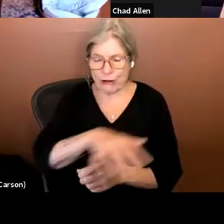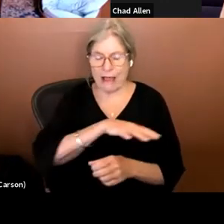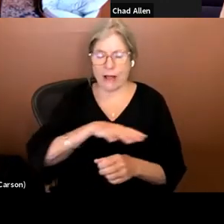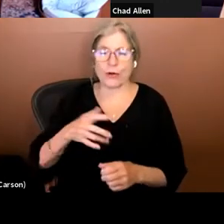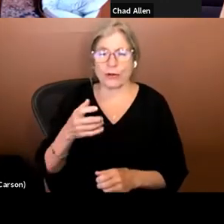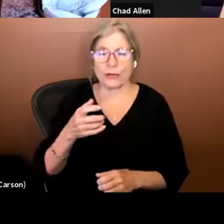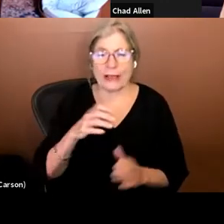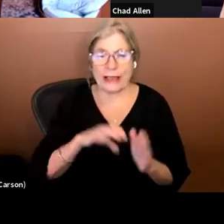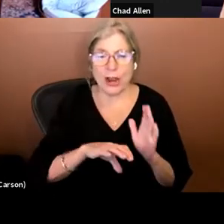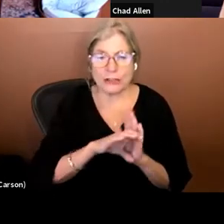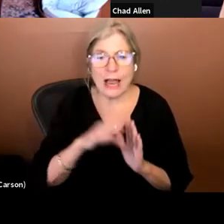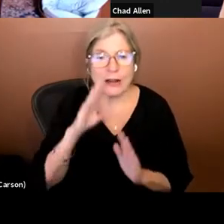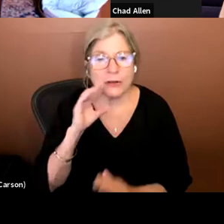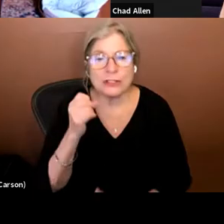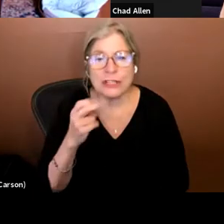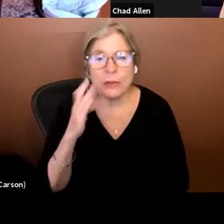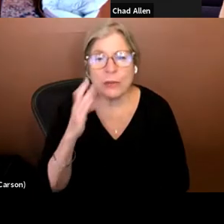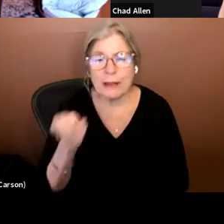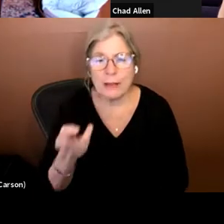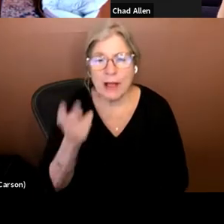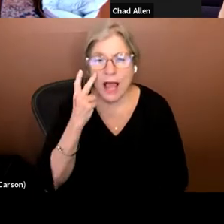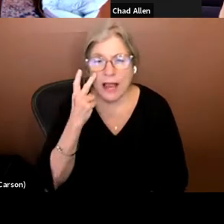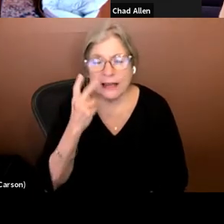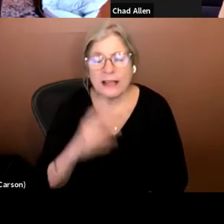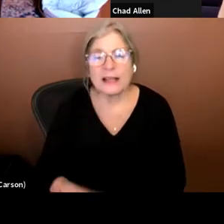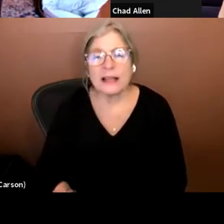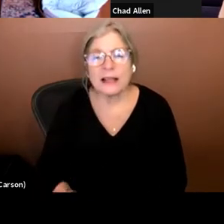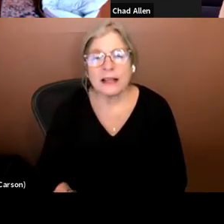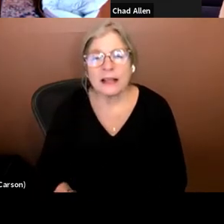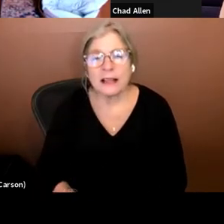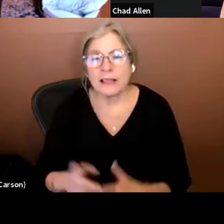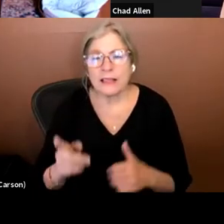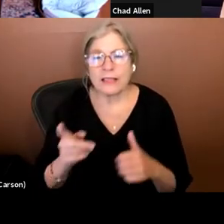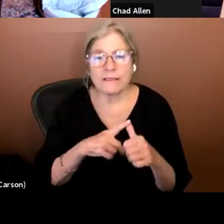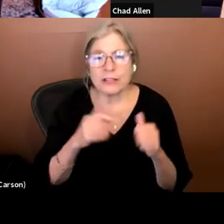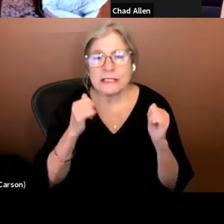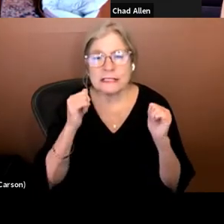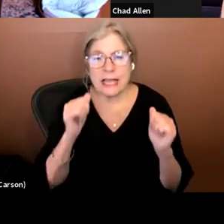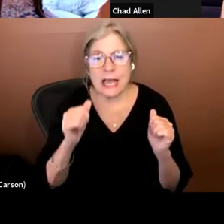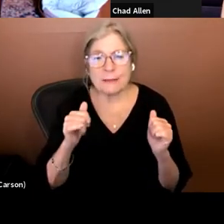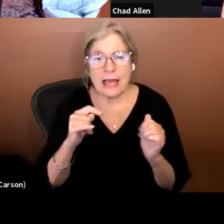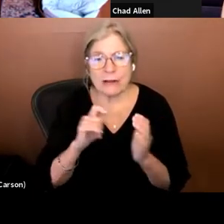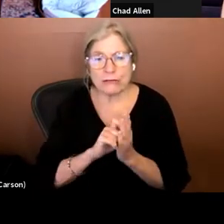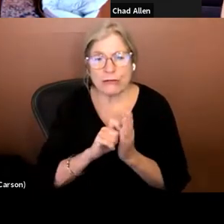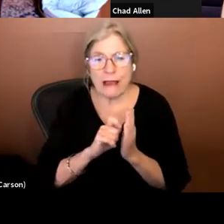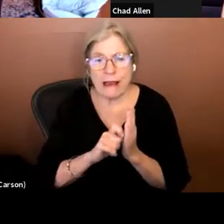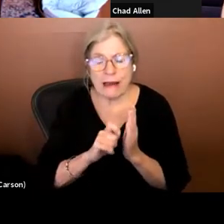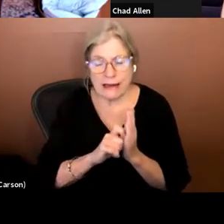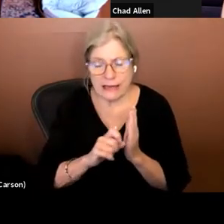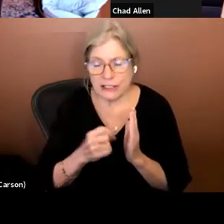that she was going to be blind. The first attempt at writing she was male